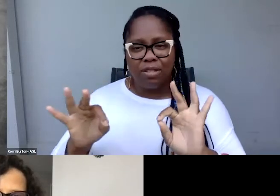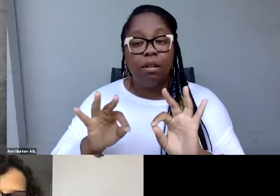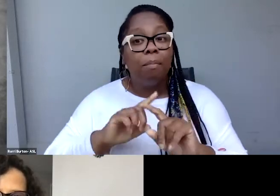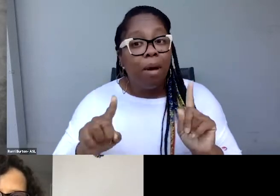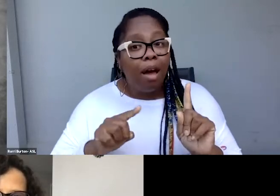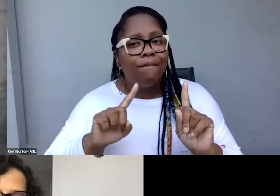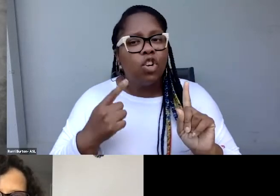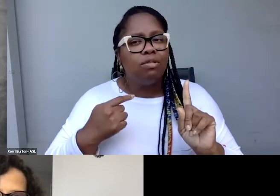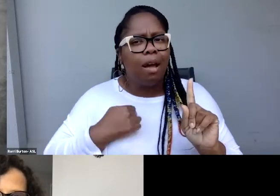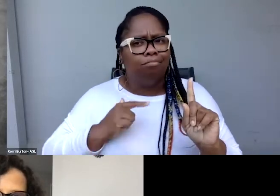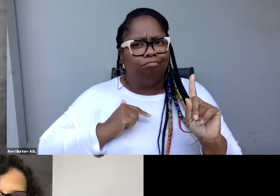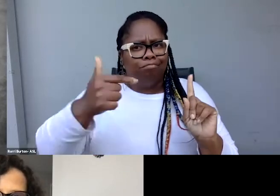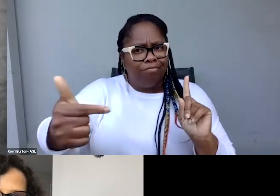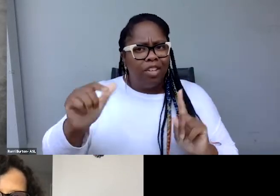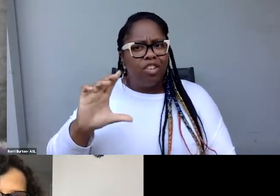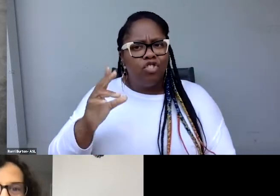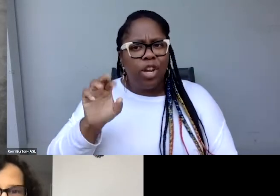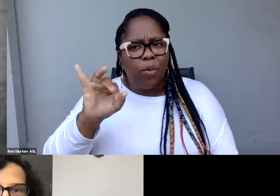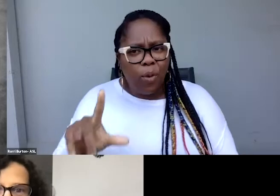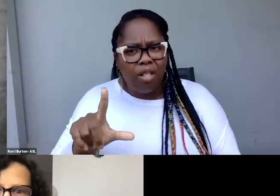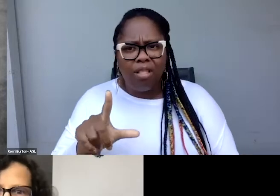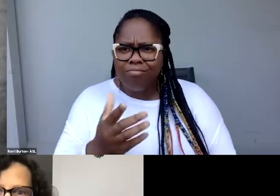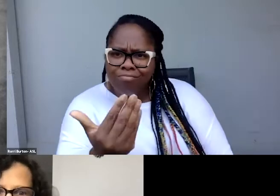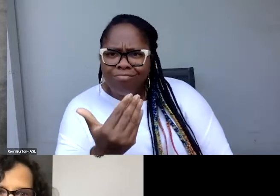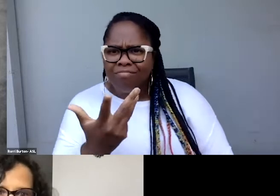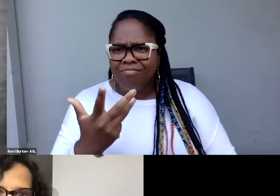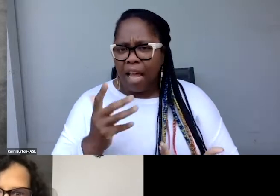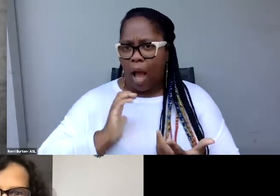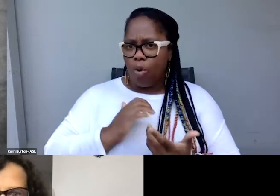an opportunity to weigh in on the conversation we've had up until now.